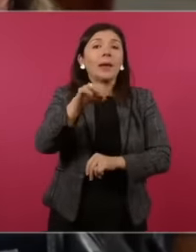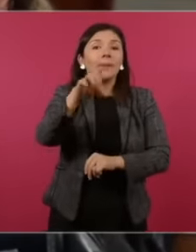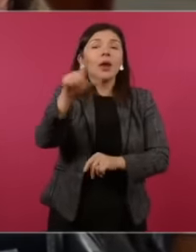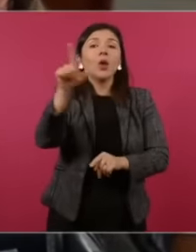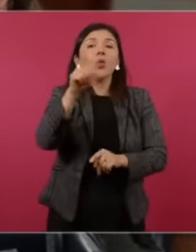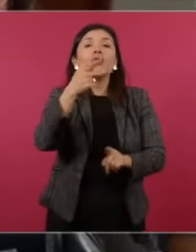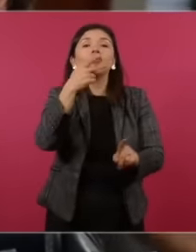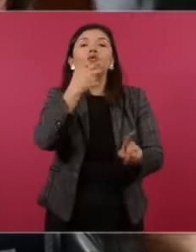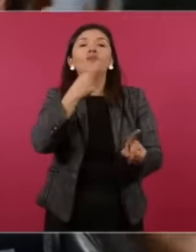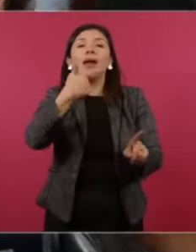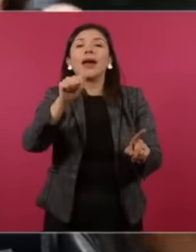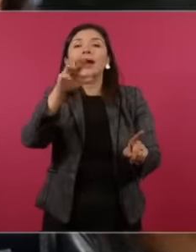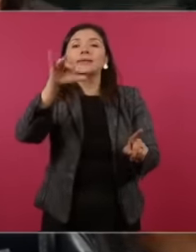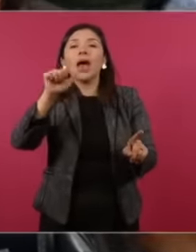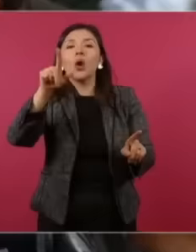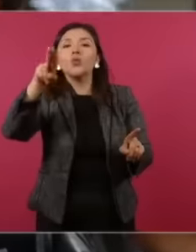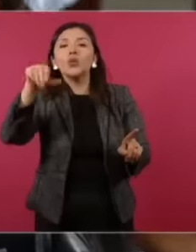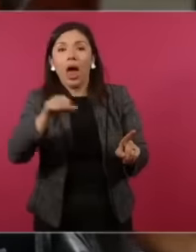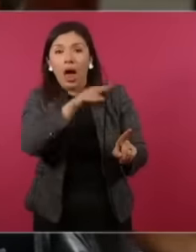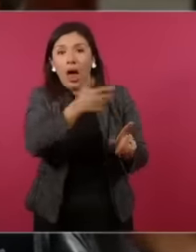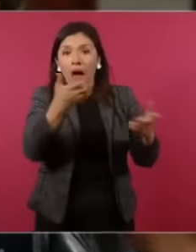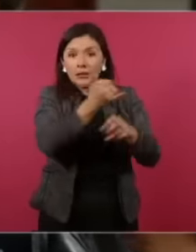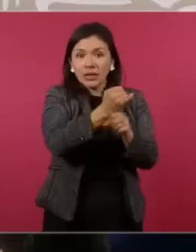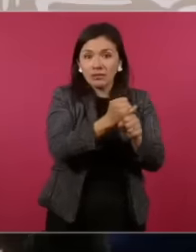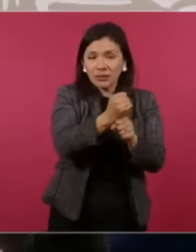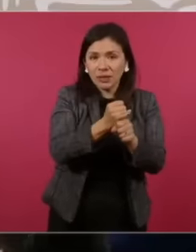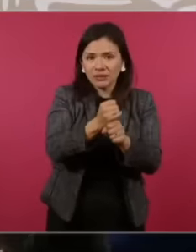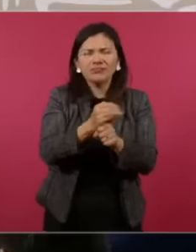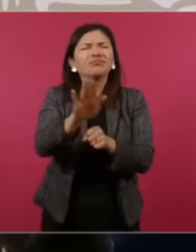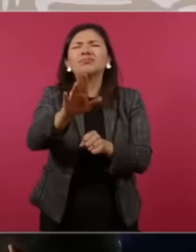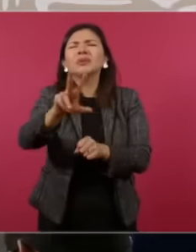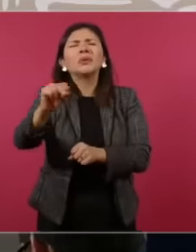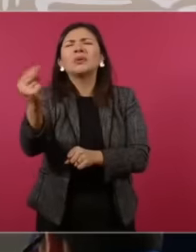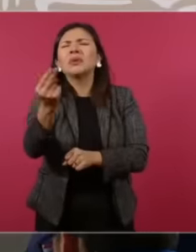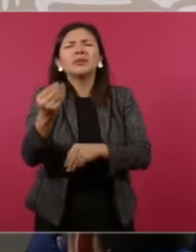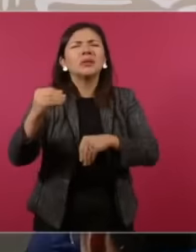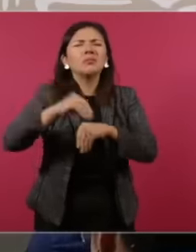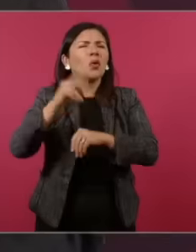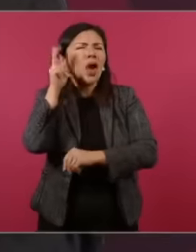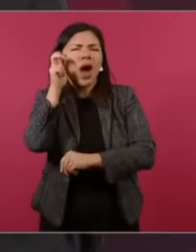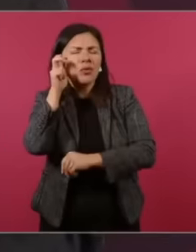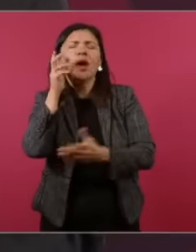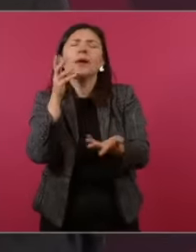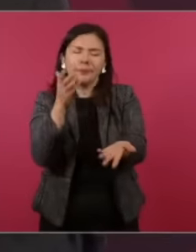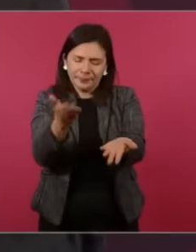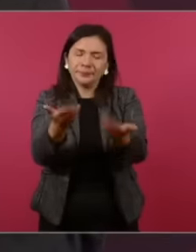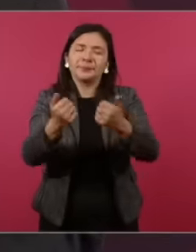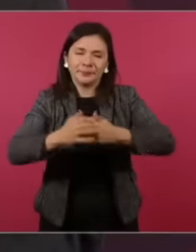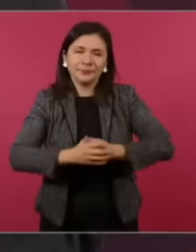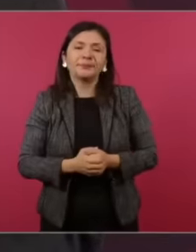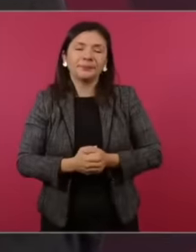Luna when she invited no but you don't need to put it because well put it on but I